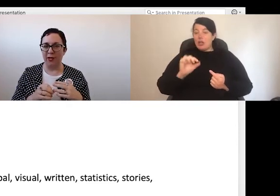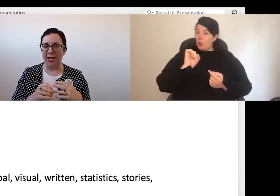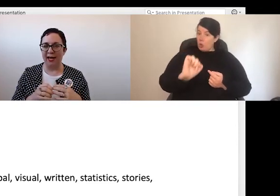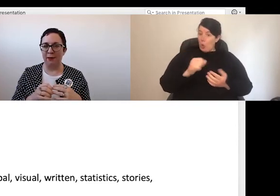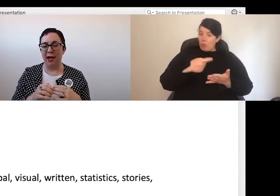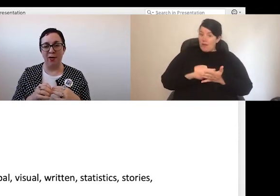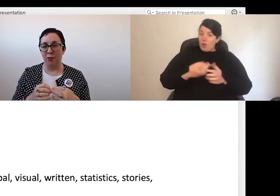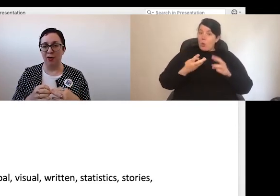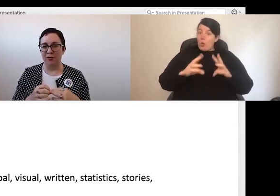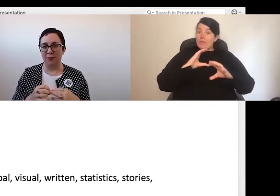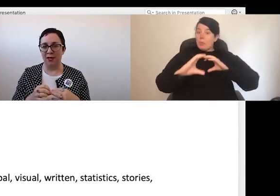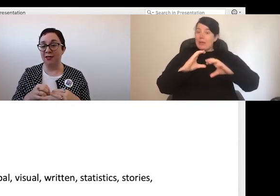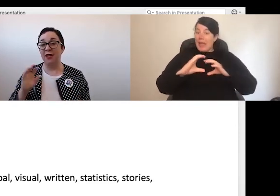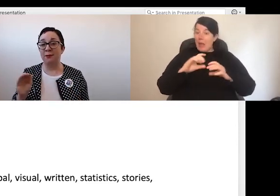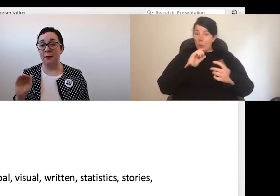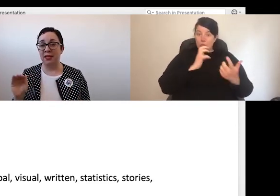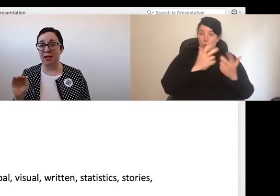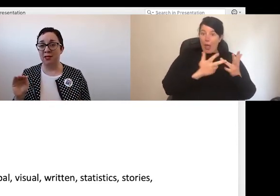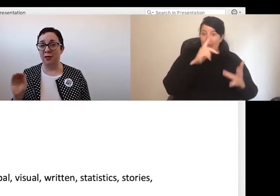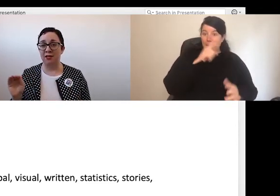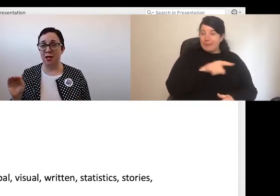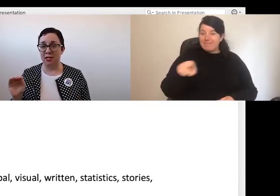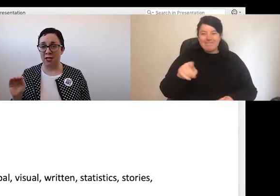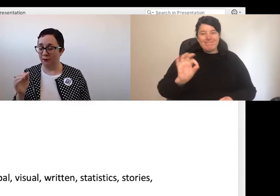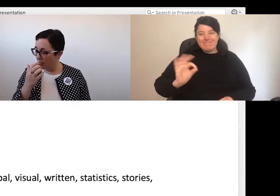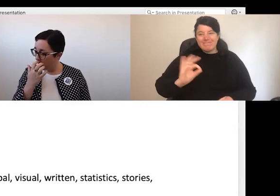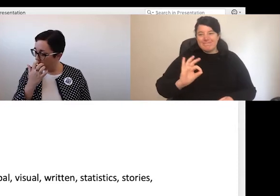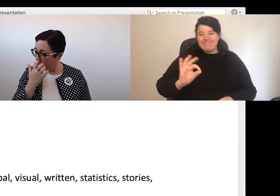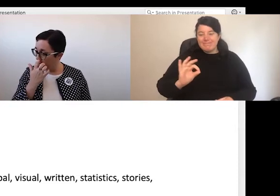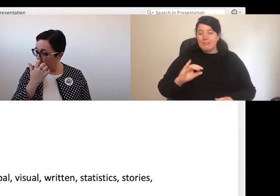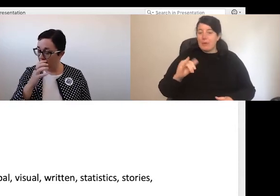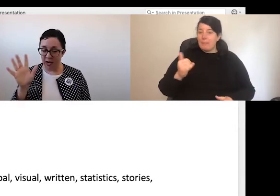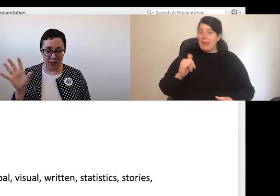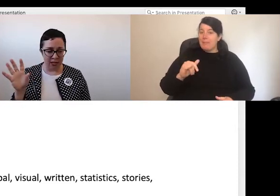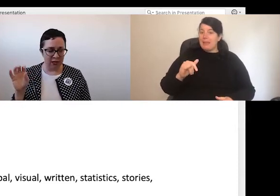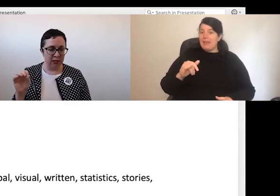preferred way of communicating might not work for someone else. In fact, it might be someone else's idea of a nightmare.